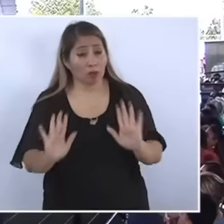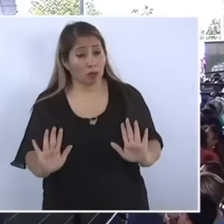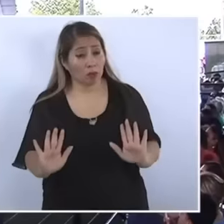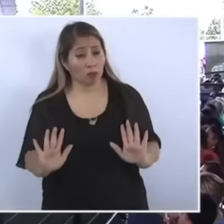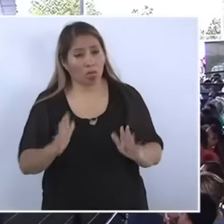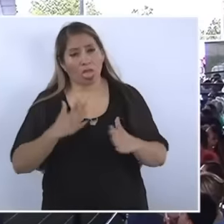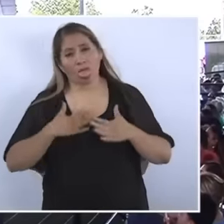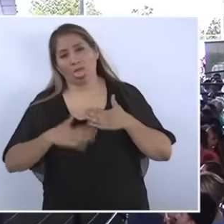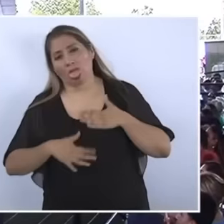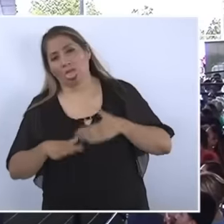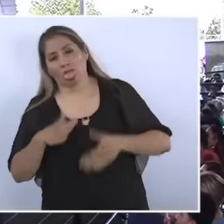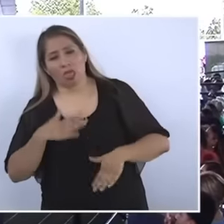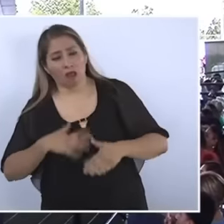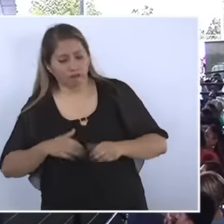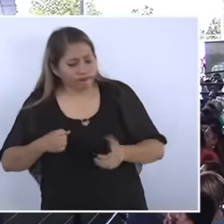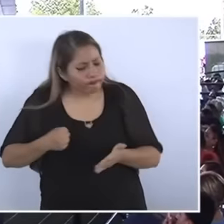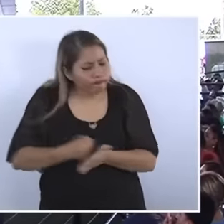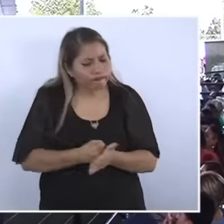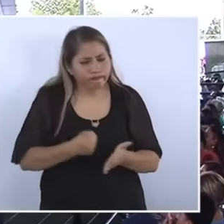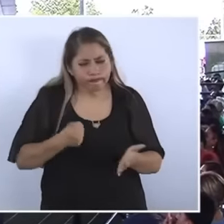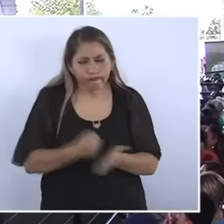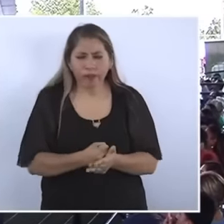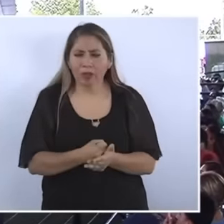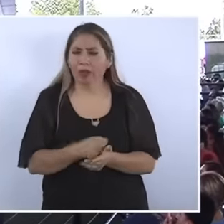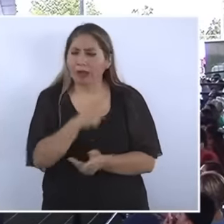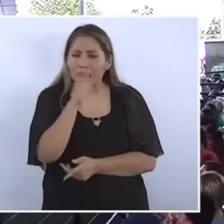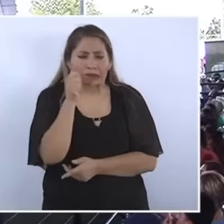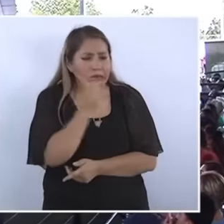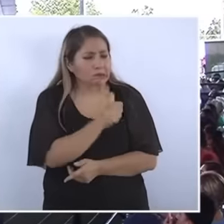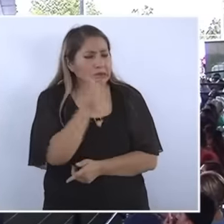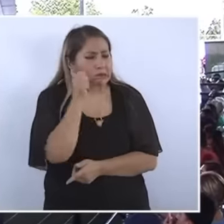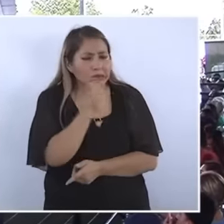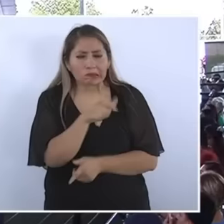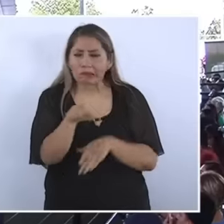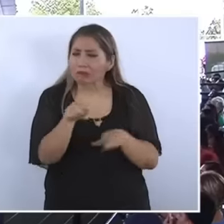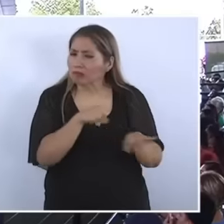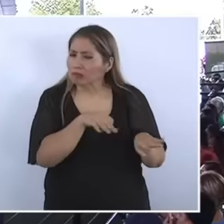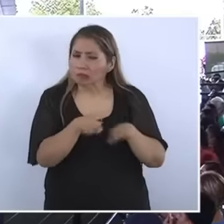by example. of persistence that you have given to Mexico and for